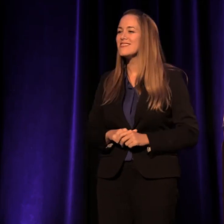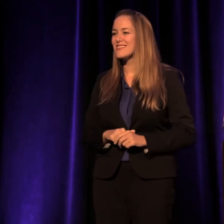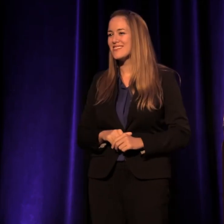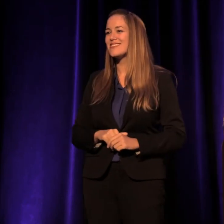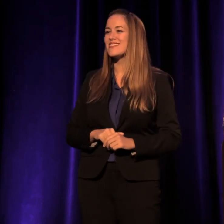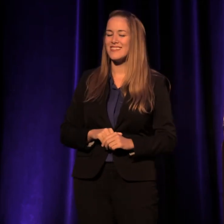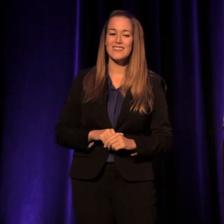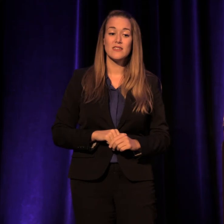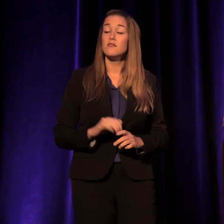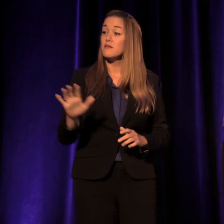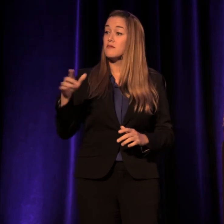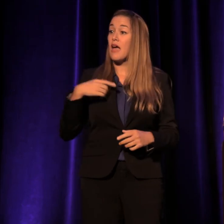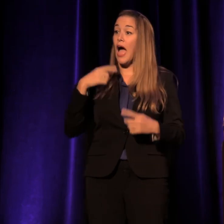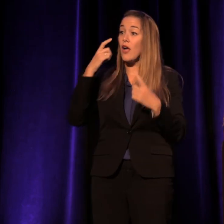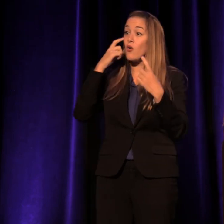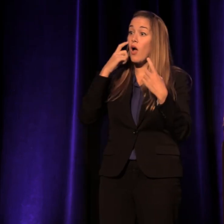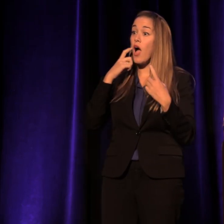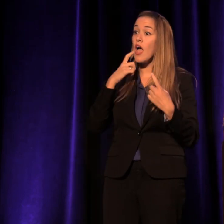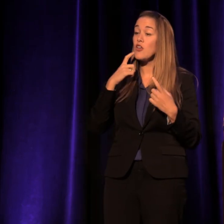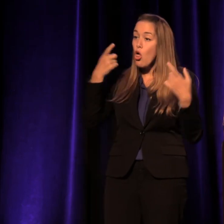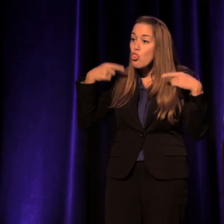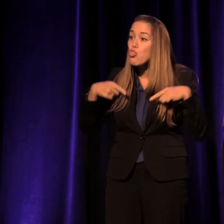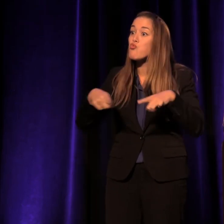I cried during the entire performance.